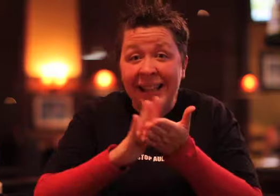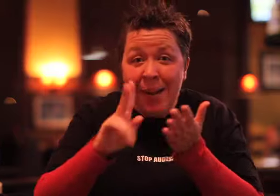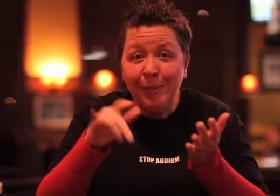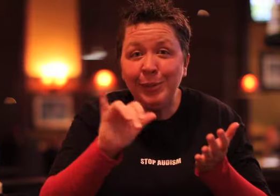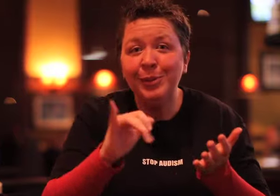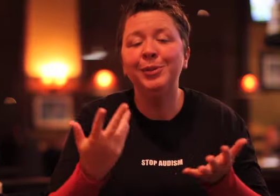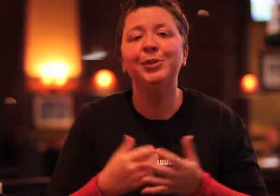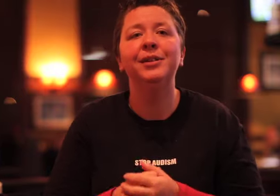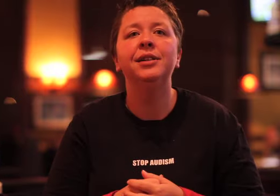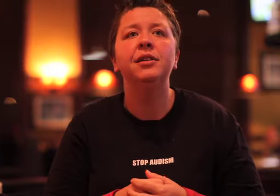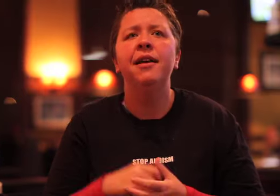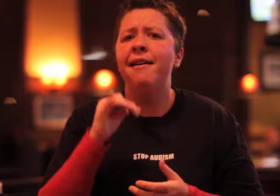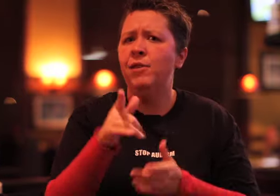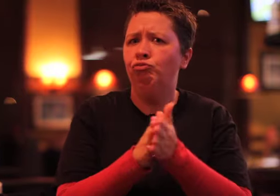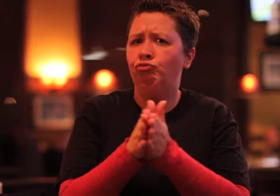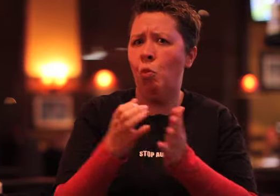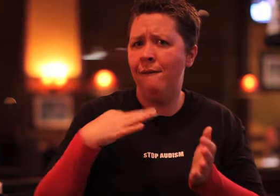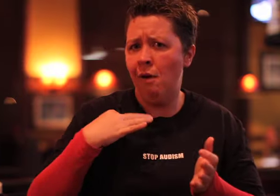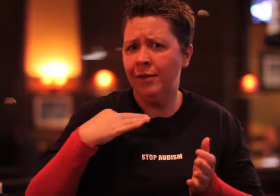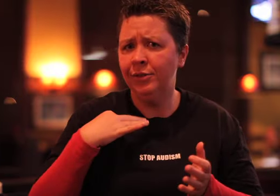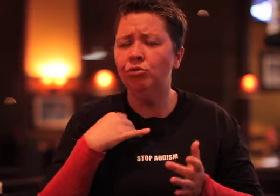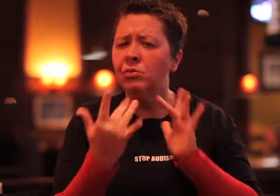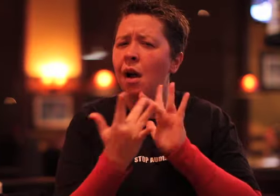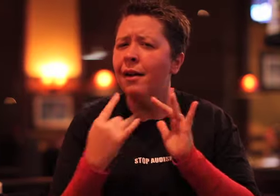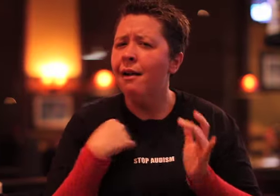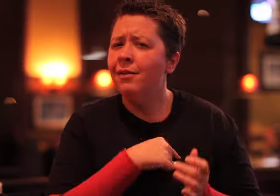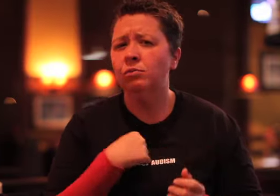If you're interested in helping, contact us. We appreciate all of your help!